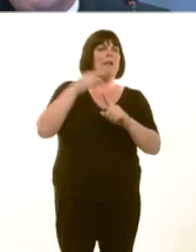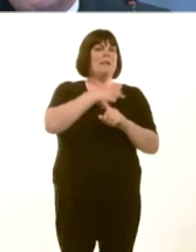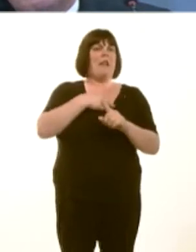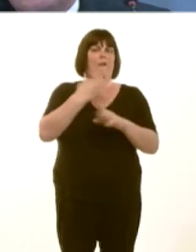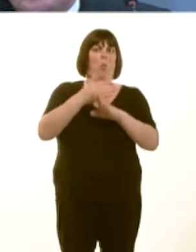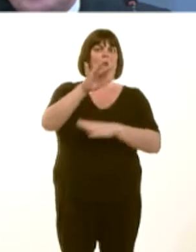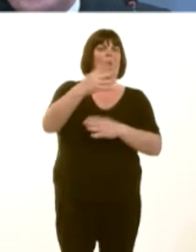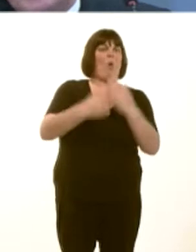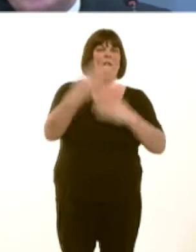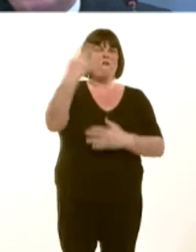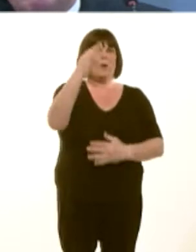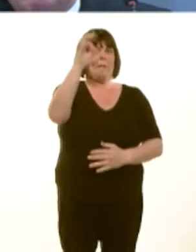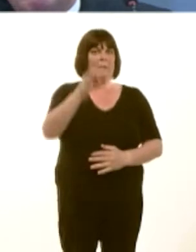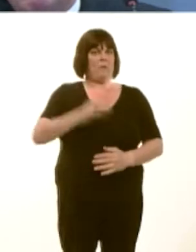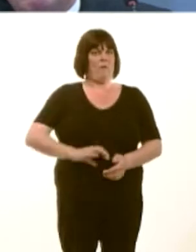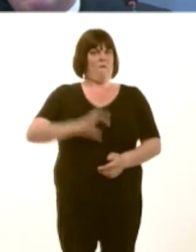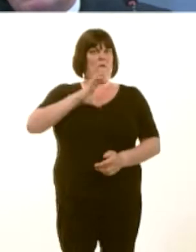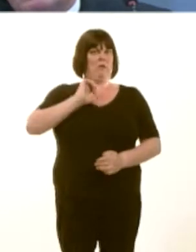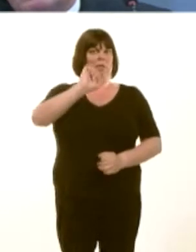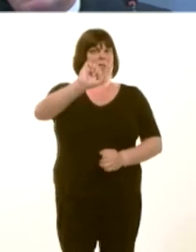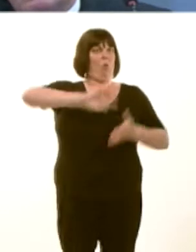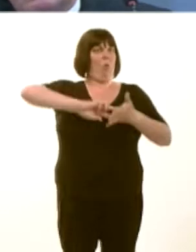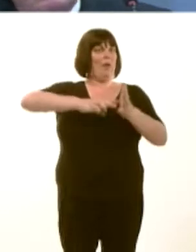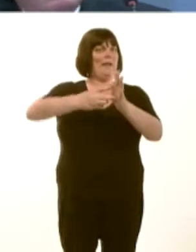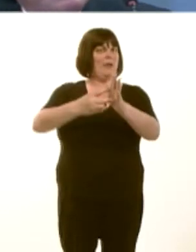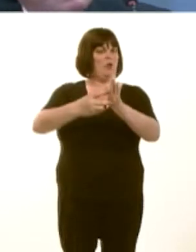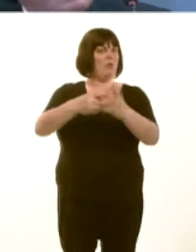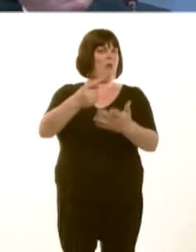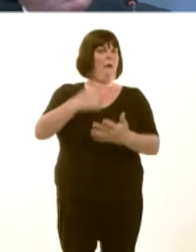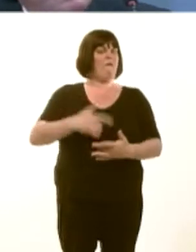those staff have confidence in the organisationís ability to work properly.